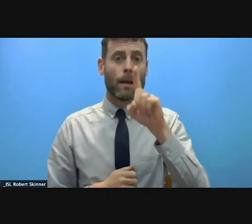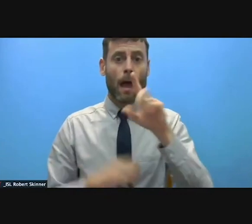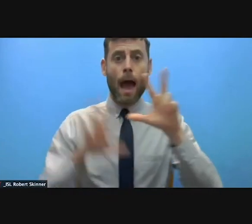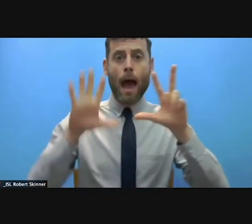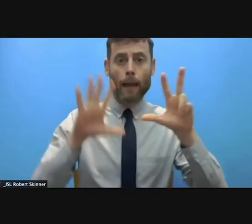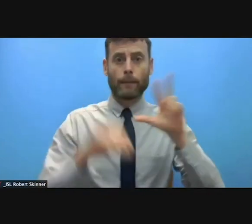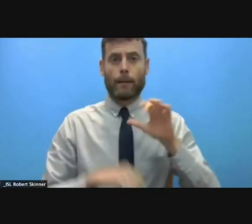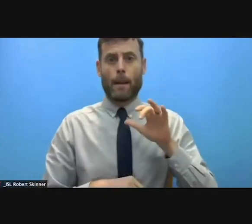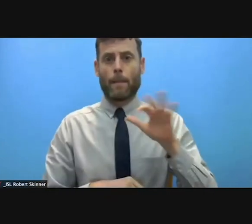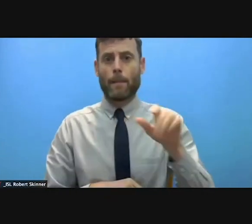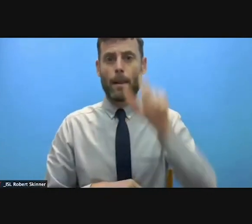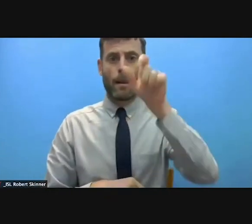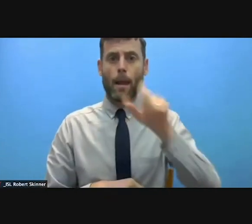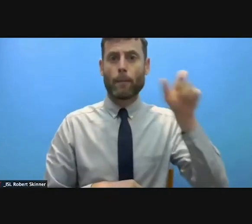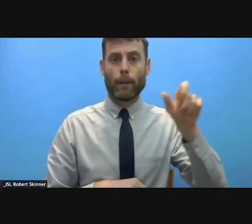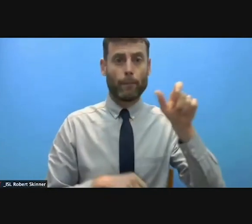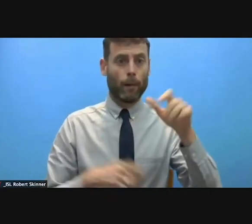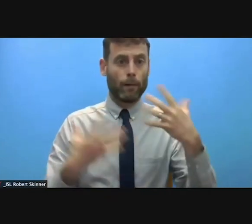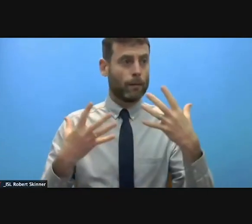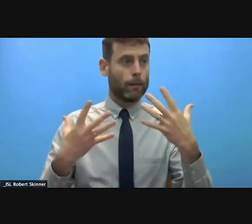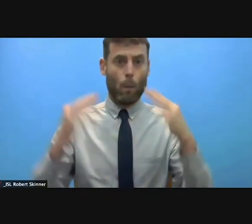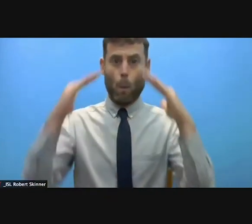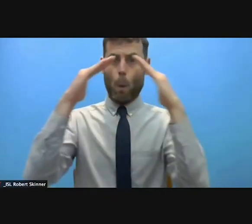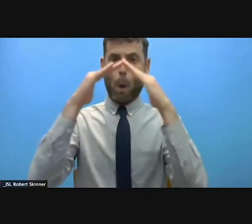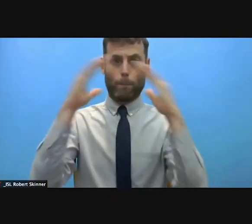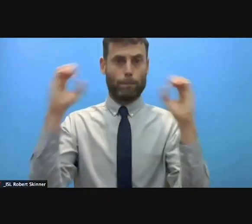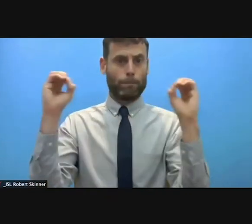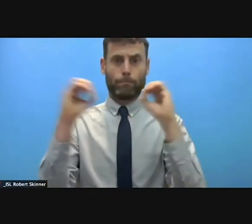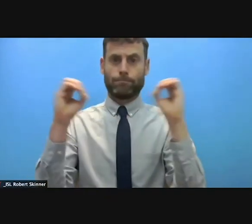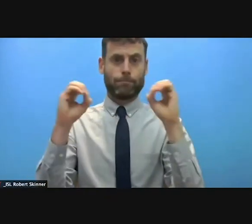and these displaced people are of course in particular need of protection.